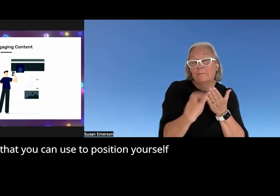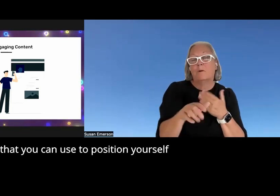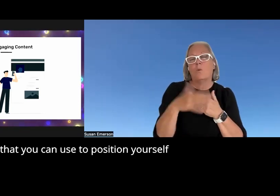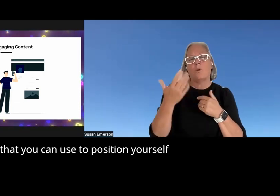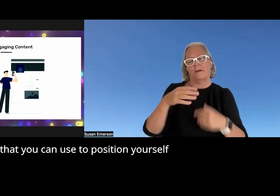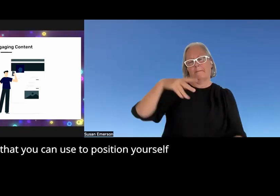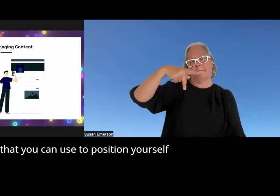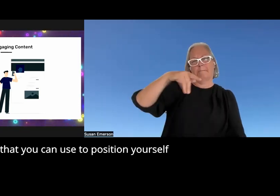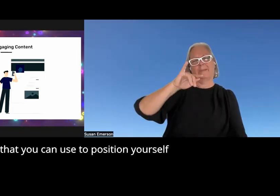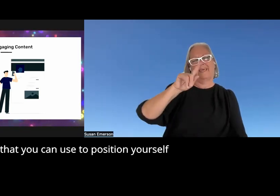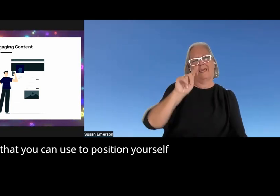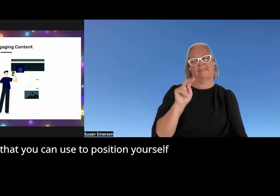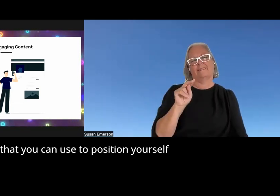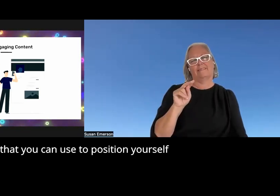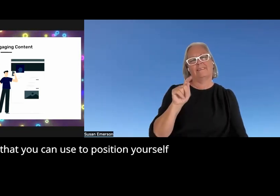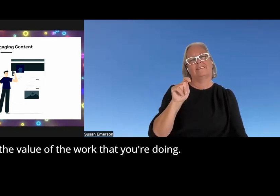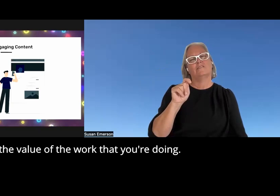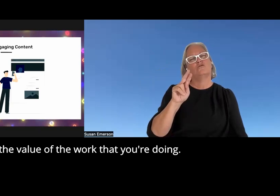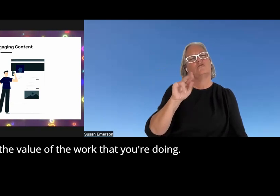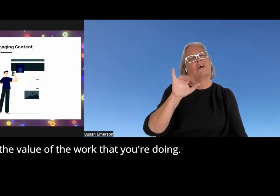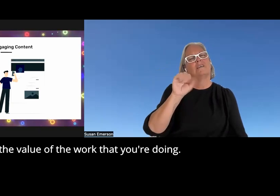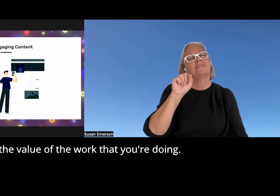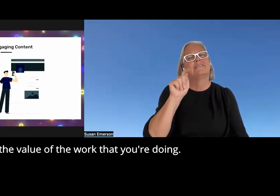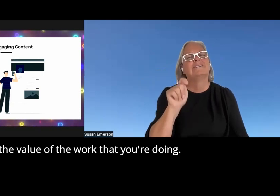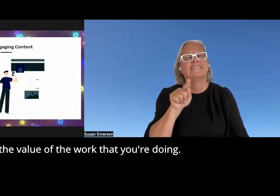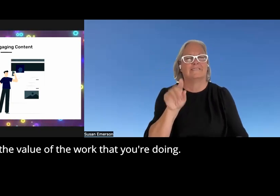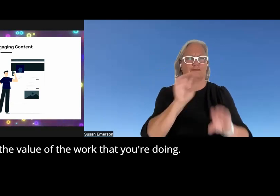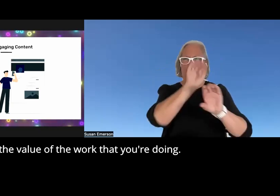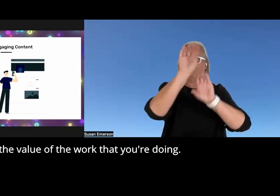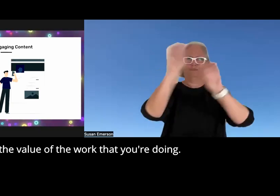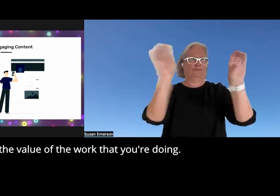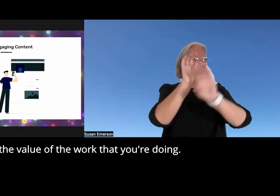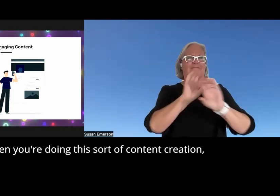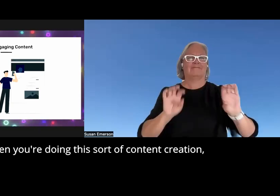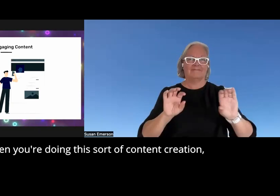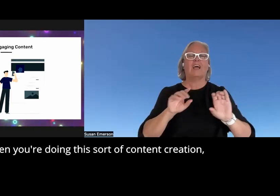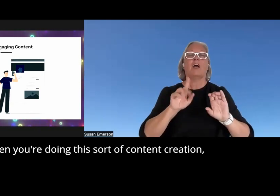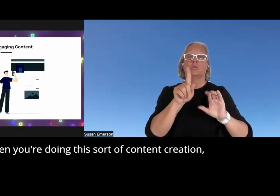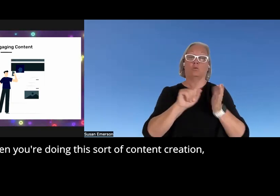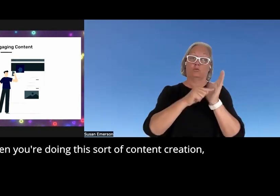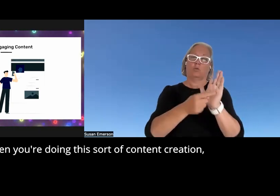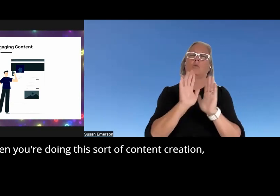you can use to position yourself in the value of the of the work that you're doing and when you're